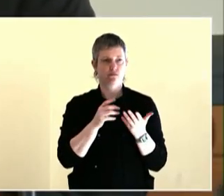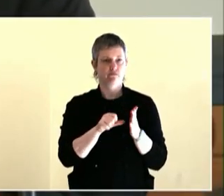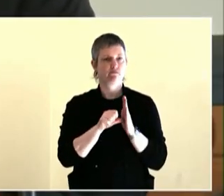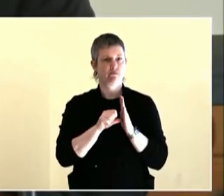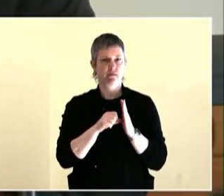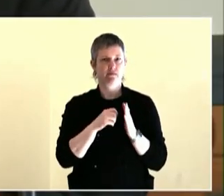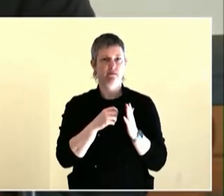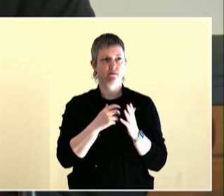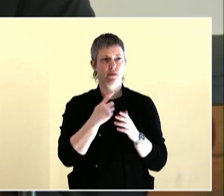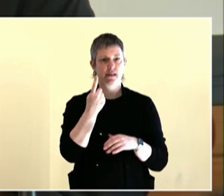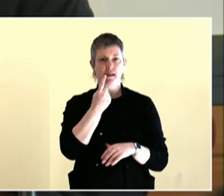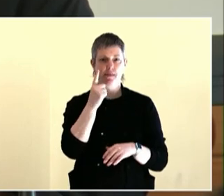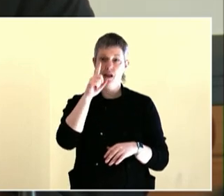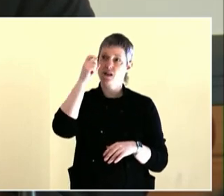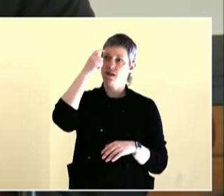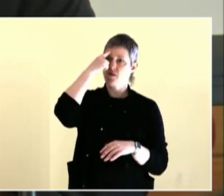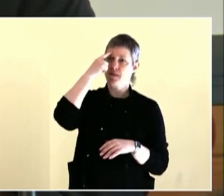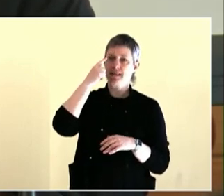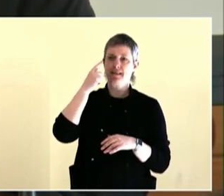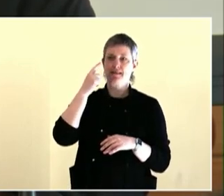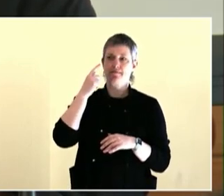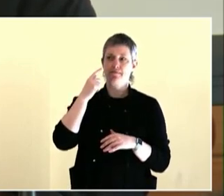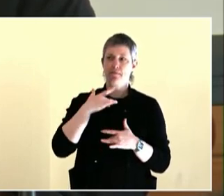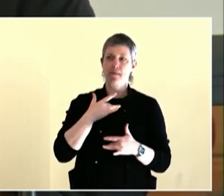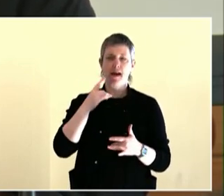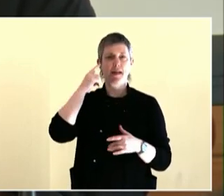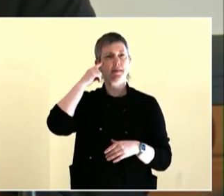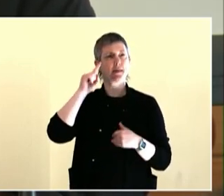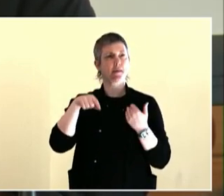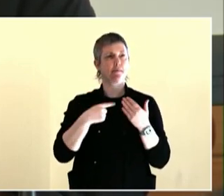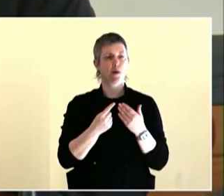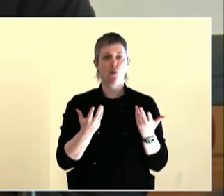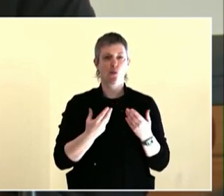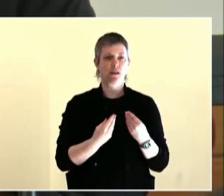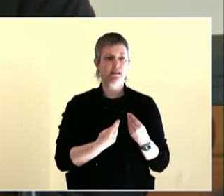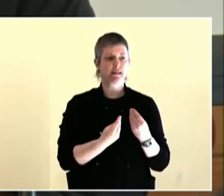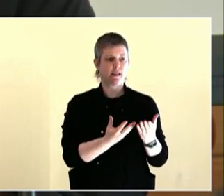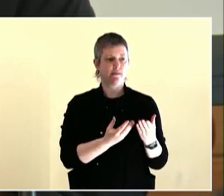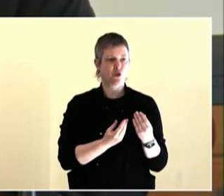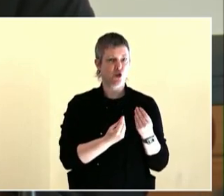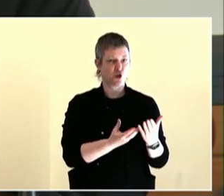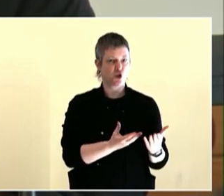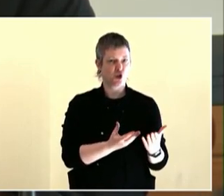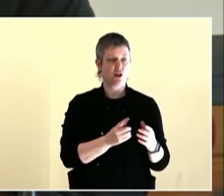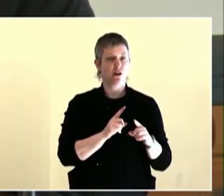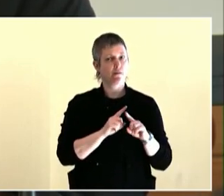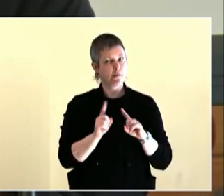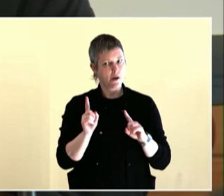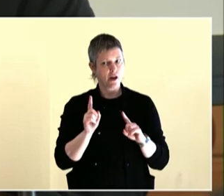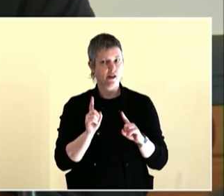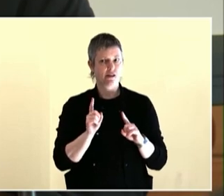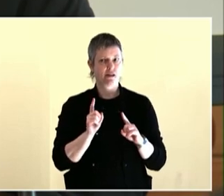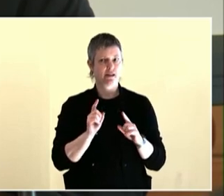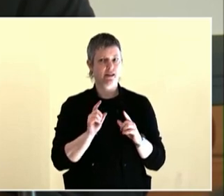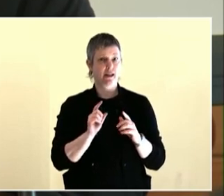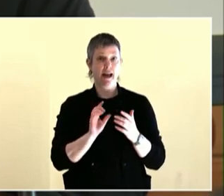were able to deliver and show our outcomes. I do want to say, though, that I